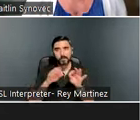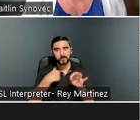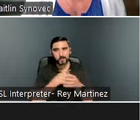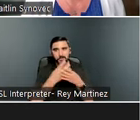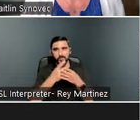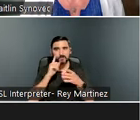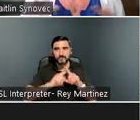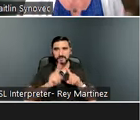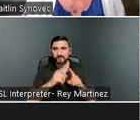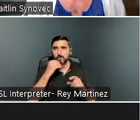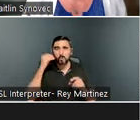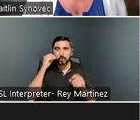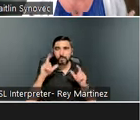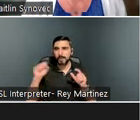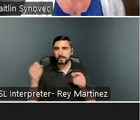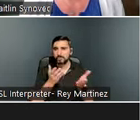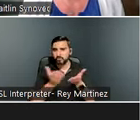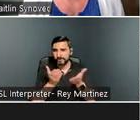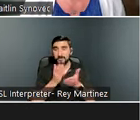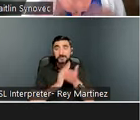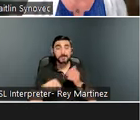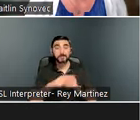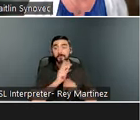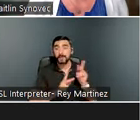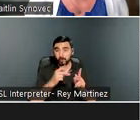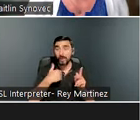number of people who have a brain injury that was undiagnosed or they never sought medical